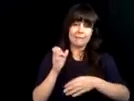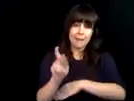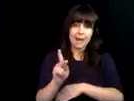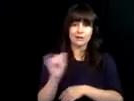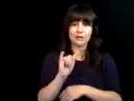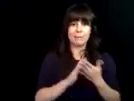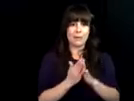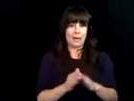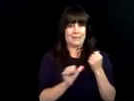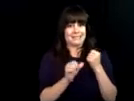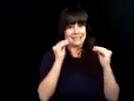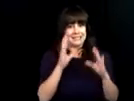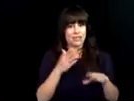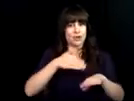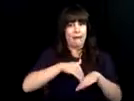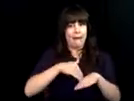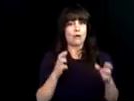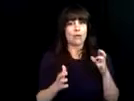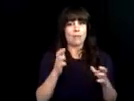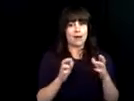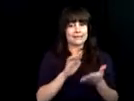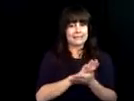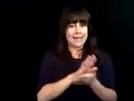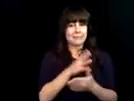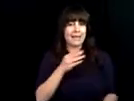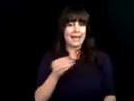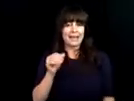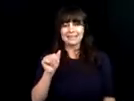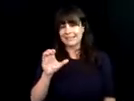Dbvi also allowed me to pay it forward by being